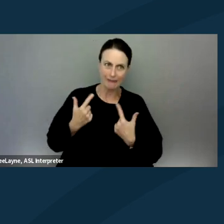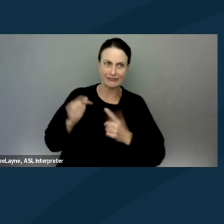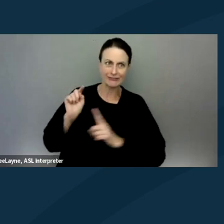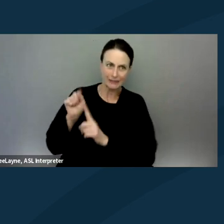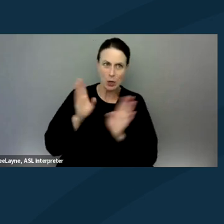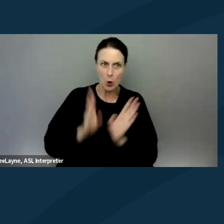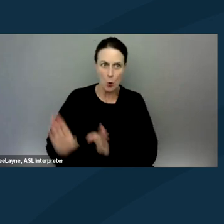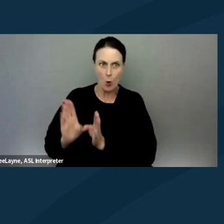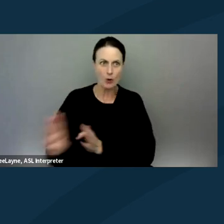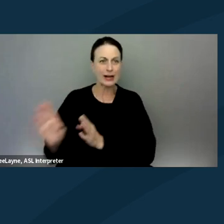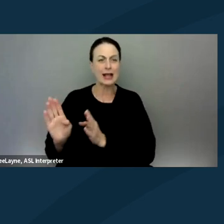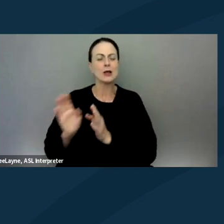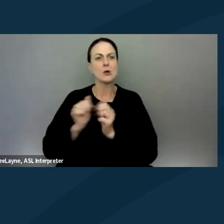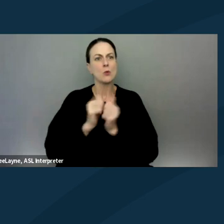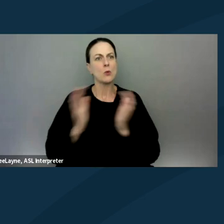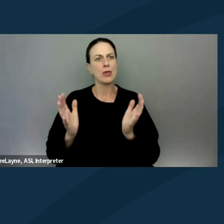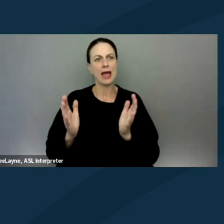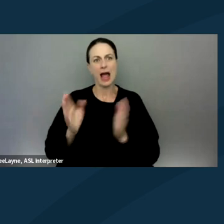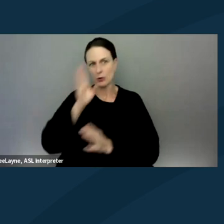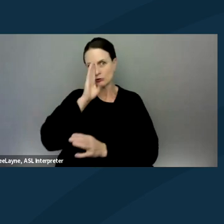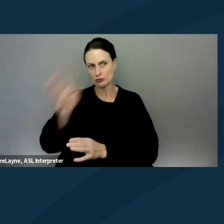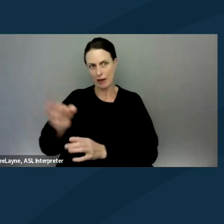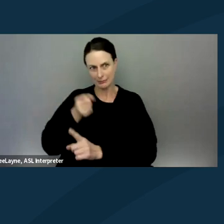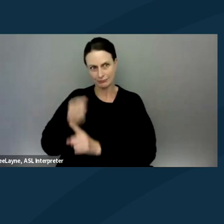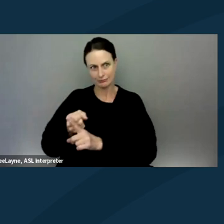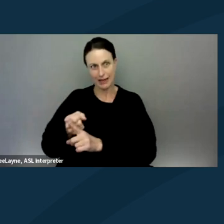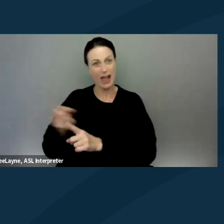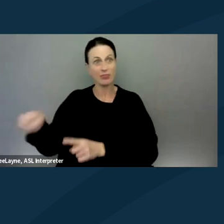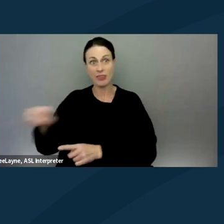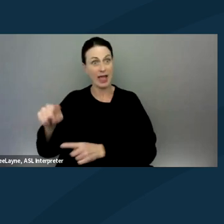without the direct in input of those that do,